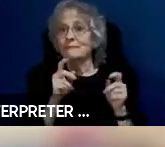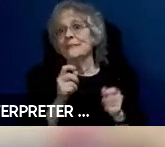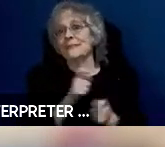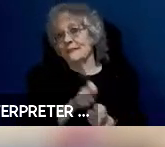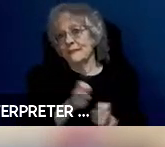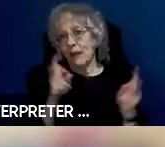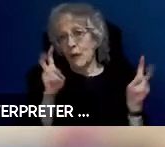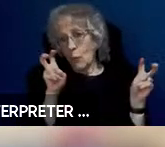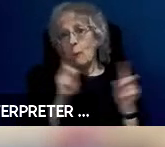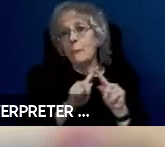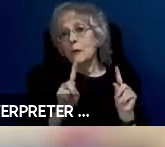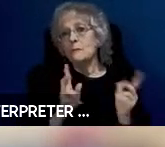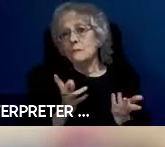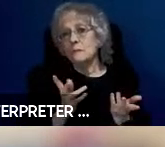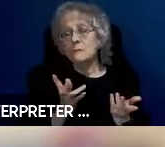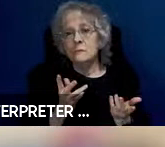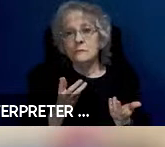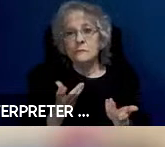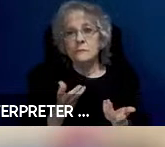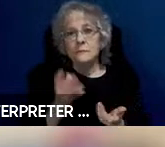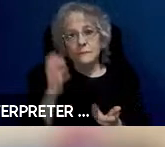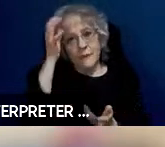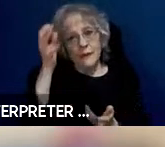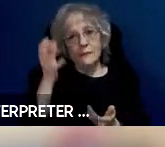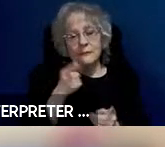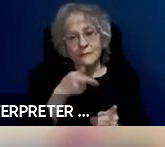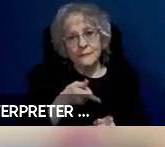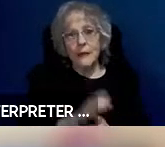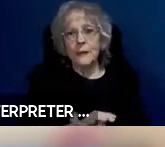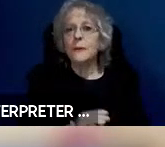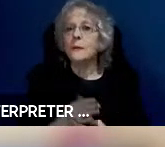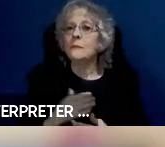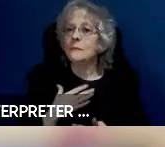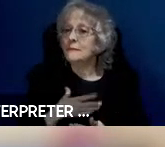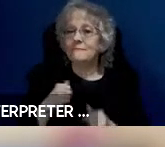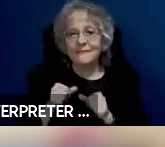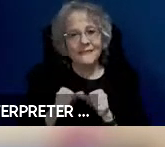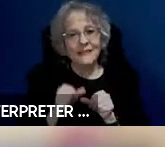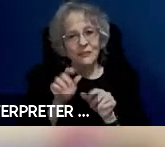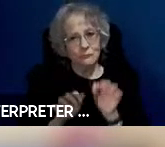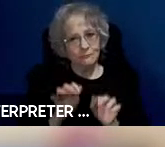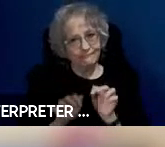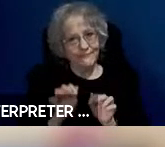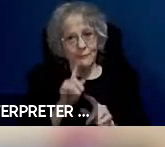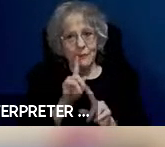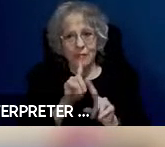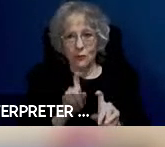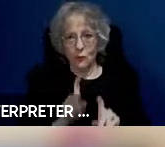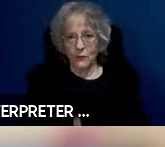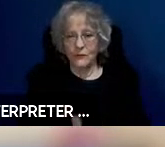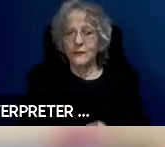continue entering those in. I am going to go through all of our panelists starting with Dr.